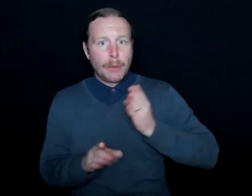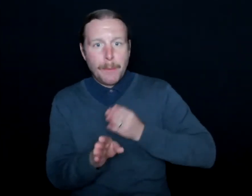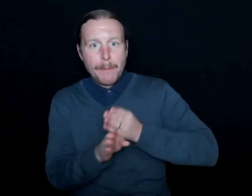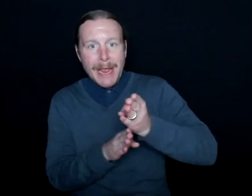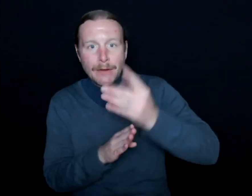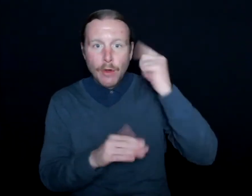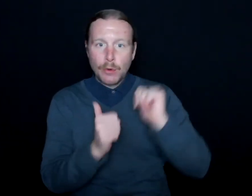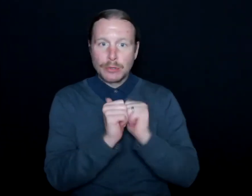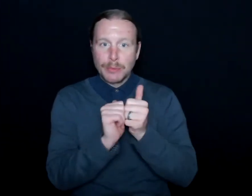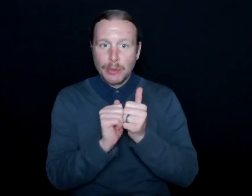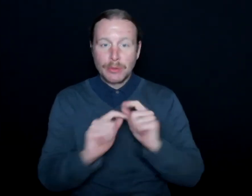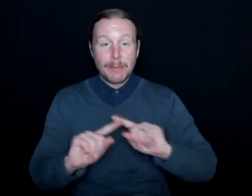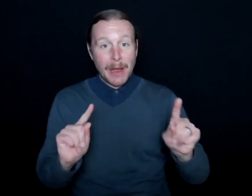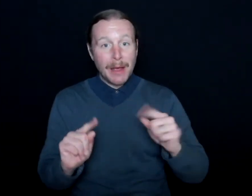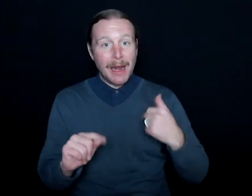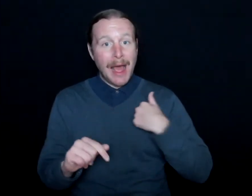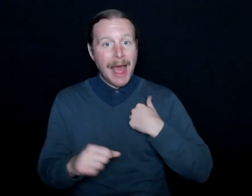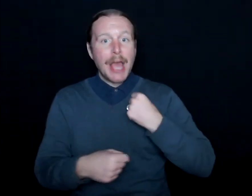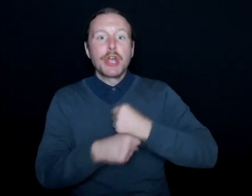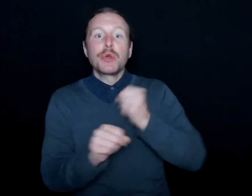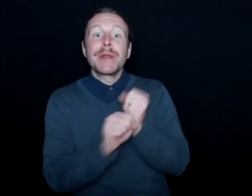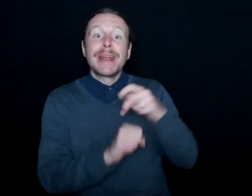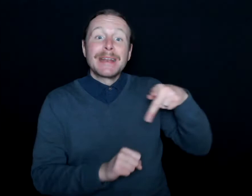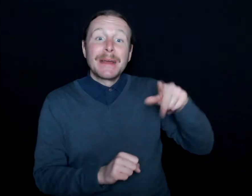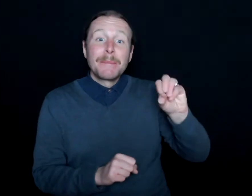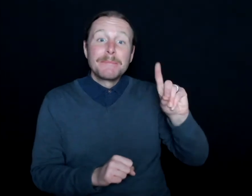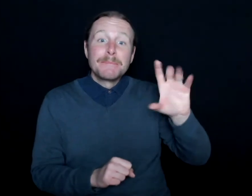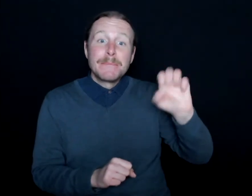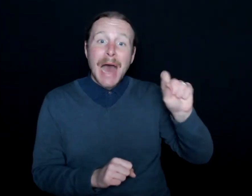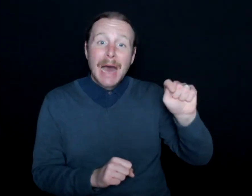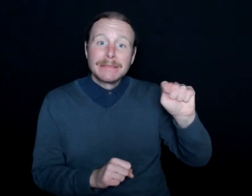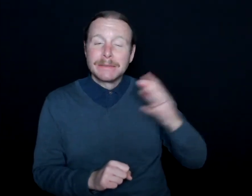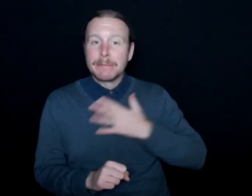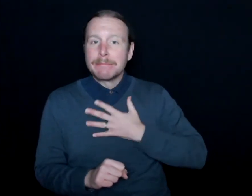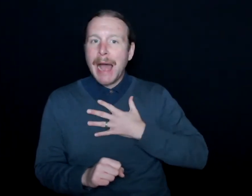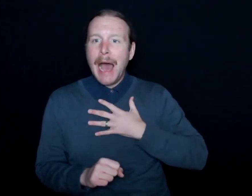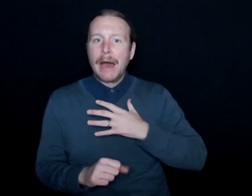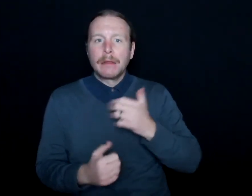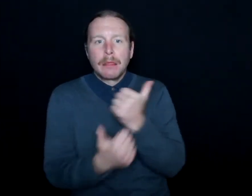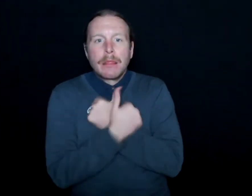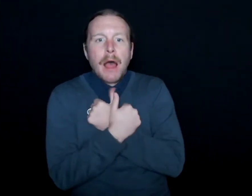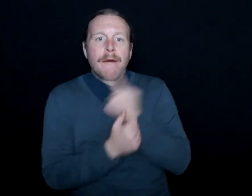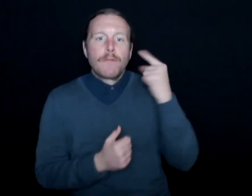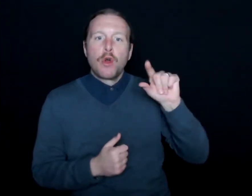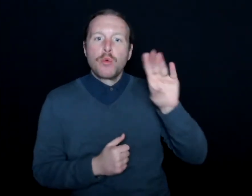but I created a podcast on my infatuation and love for the Green Bay Packers.